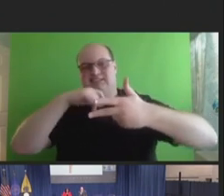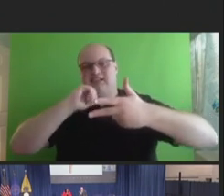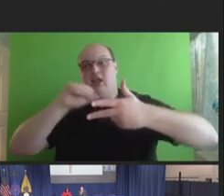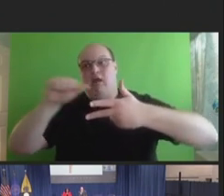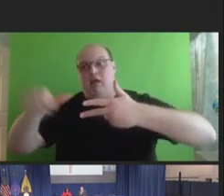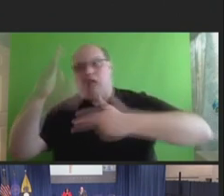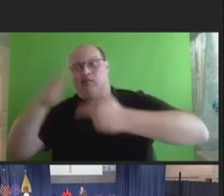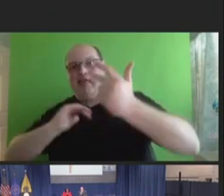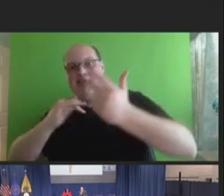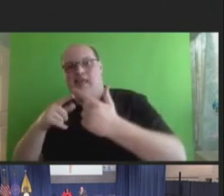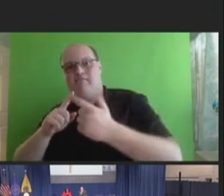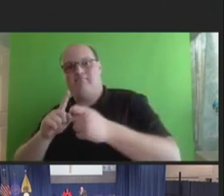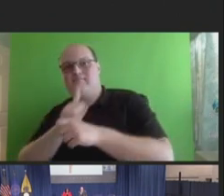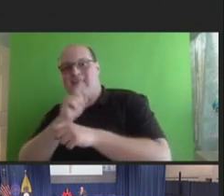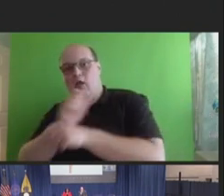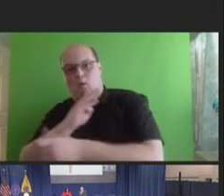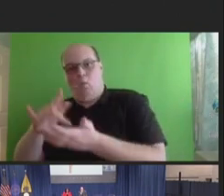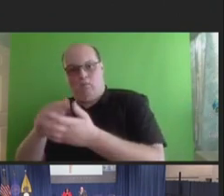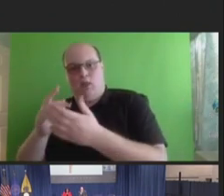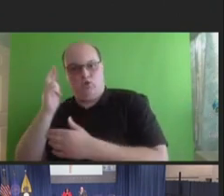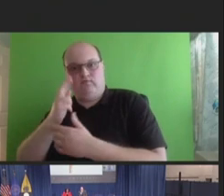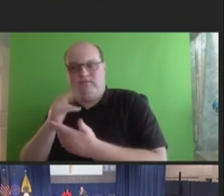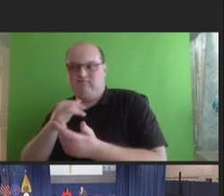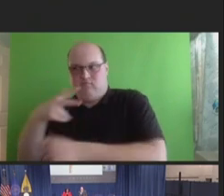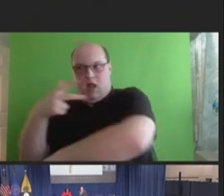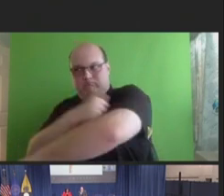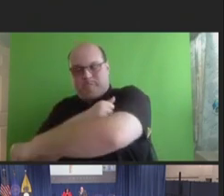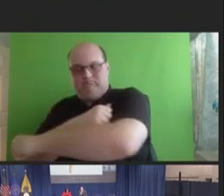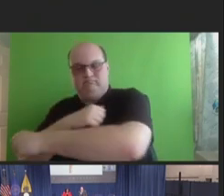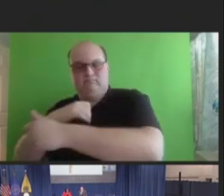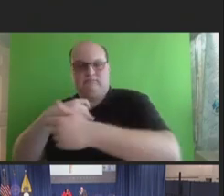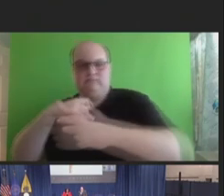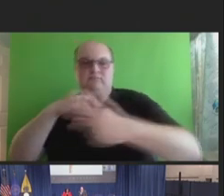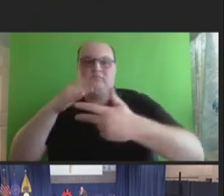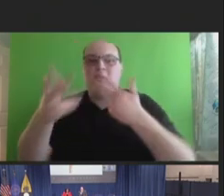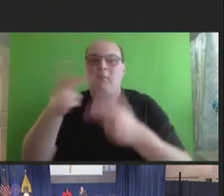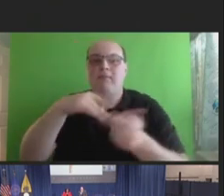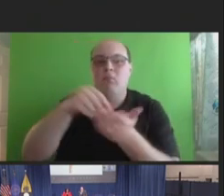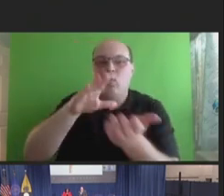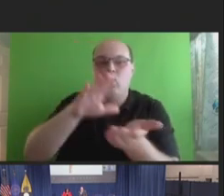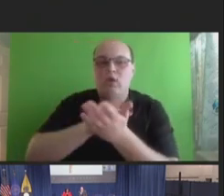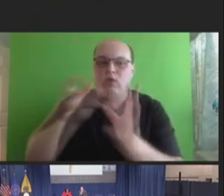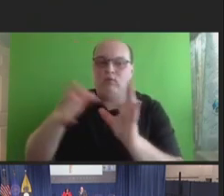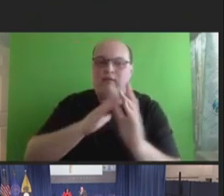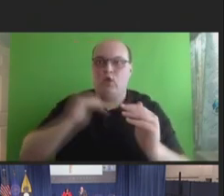reason for not getting vaccinated, that folks listed when it came to adult patients who